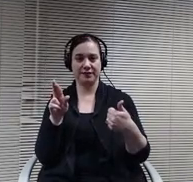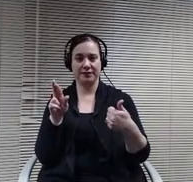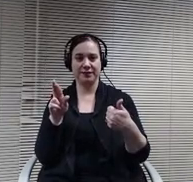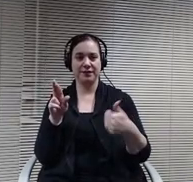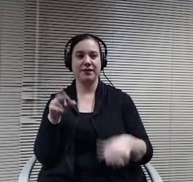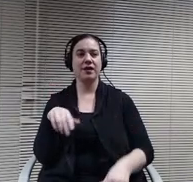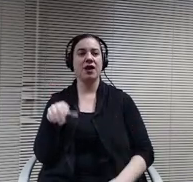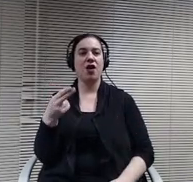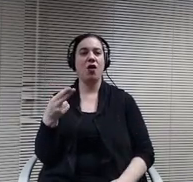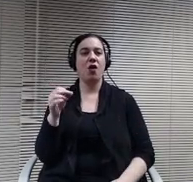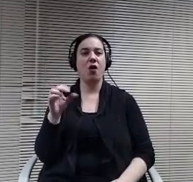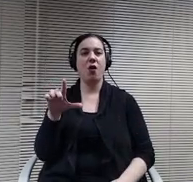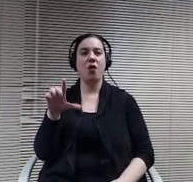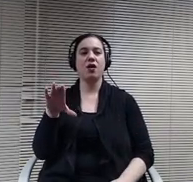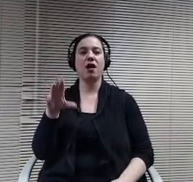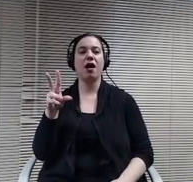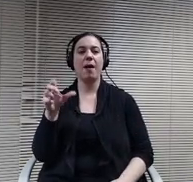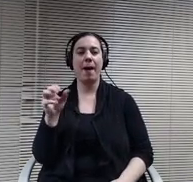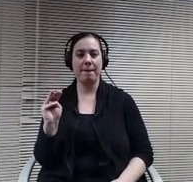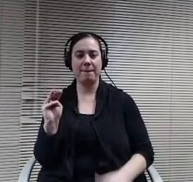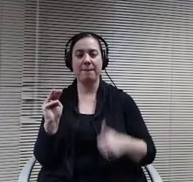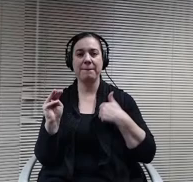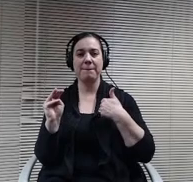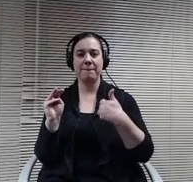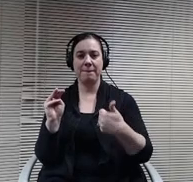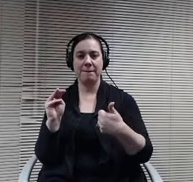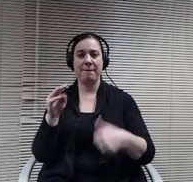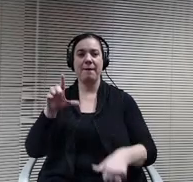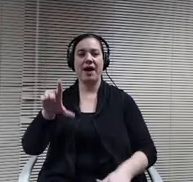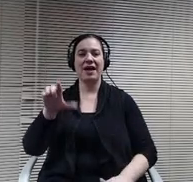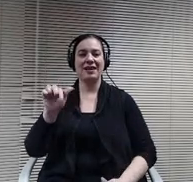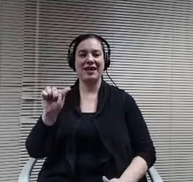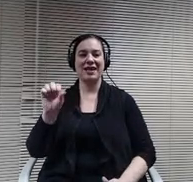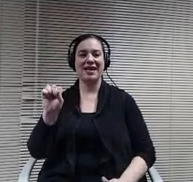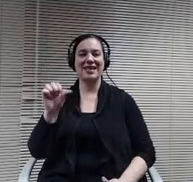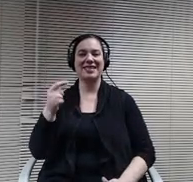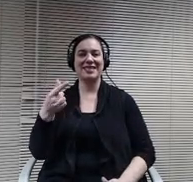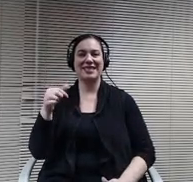Hi board member lasage. Hi board member, Richie.